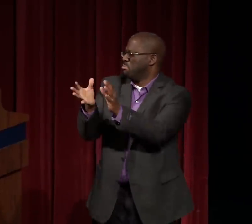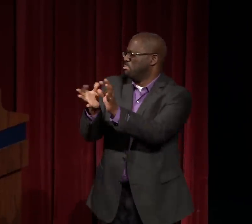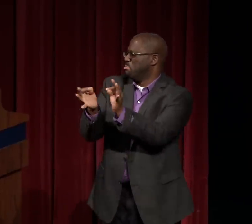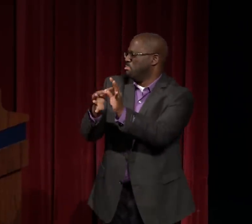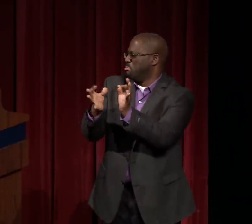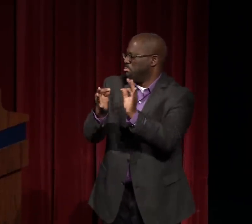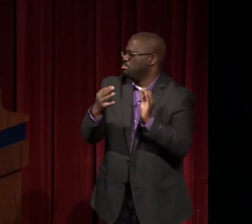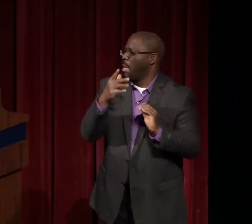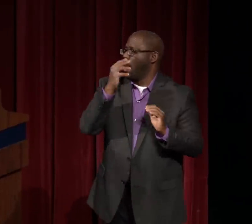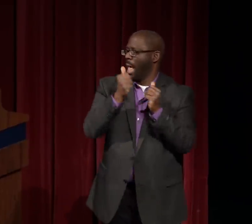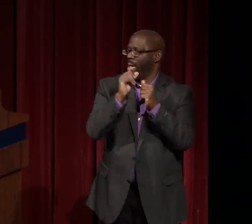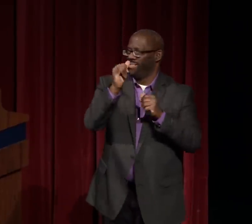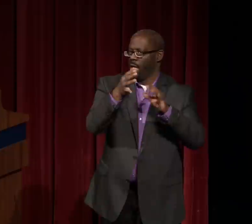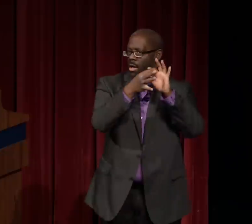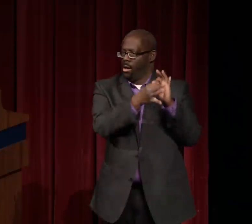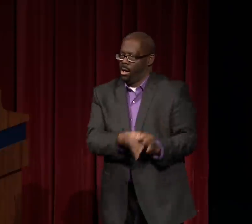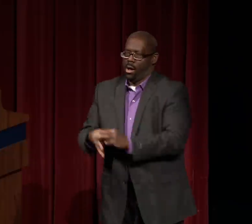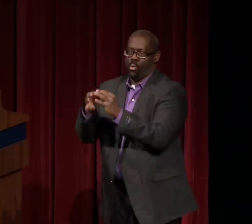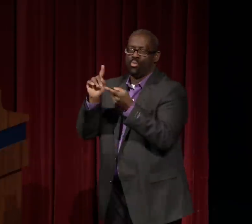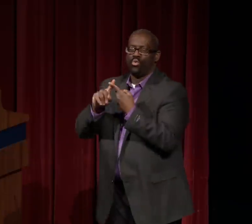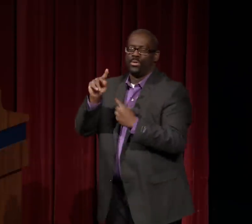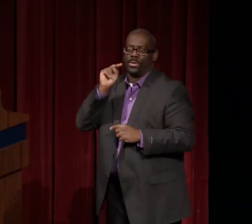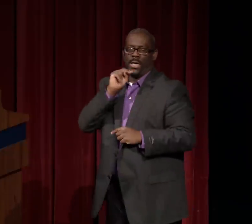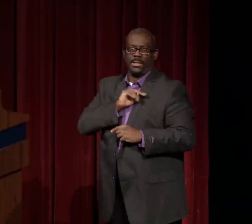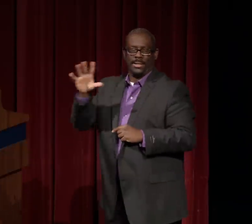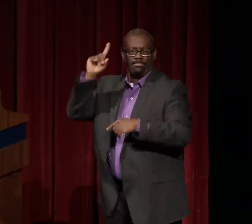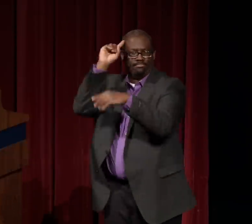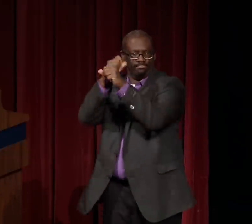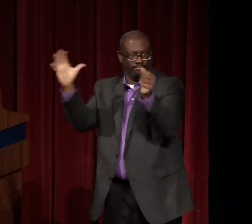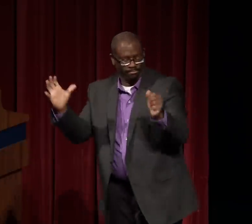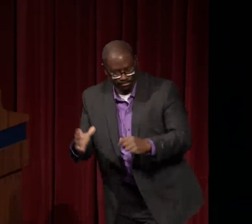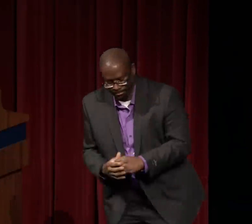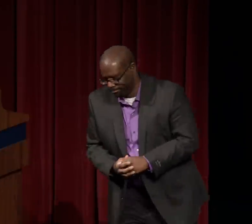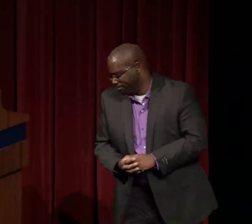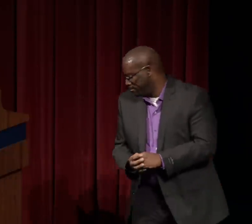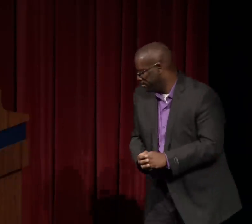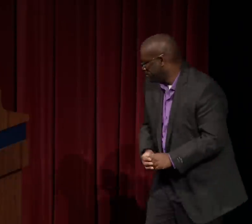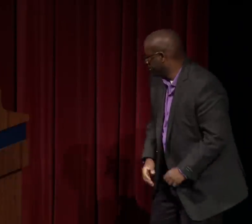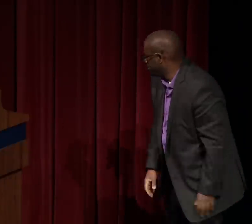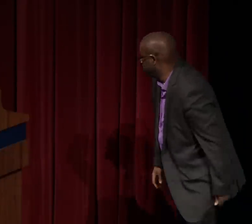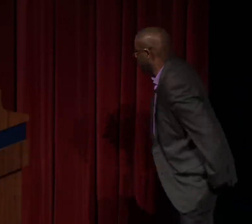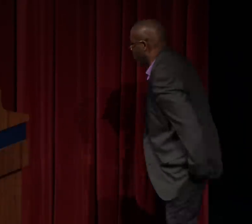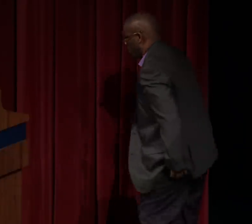And she is going to talk about her experience with Nathie.